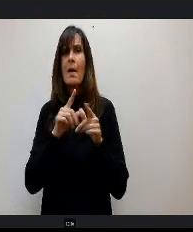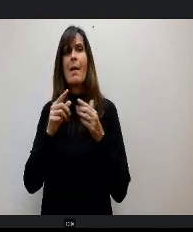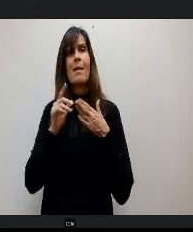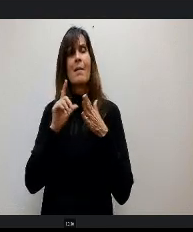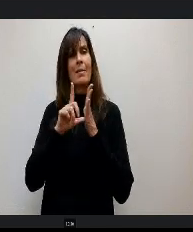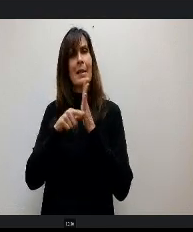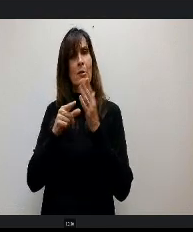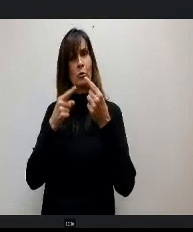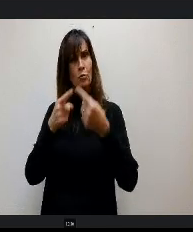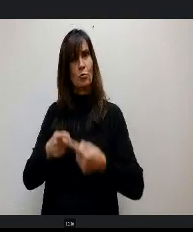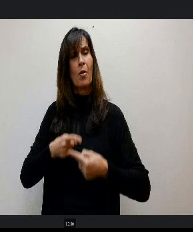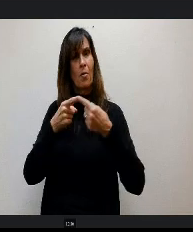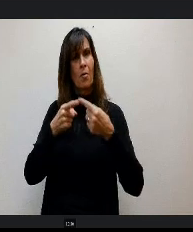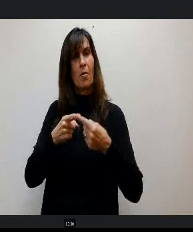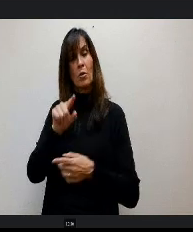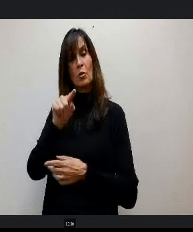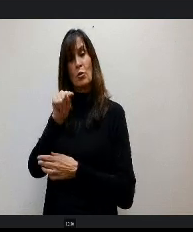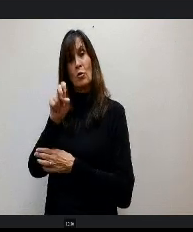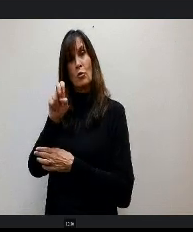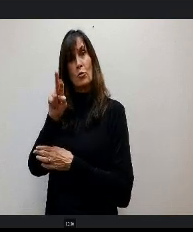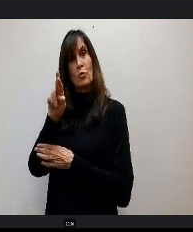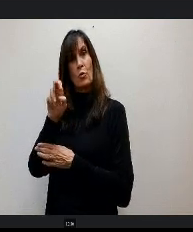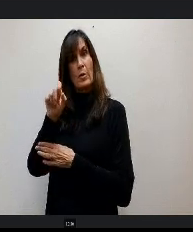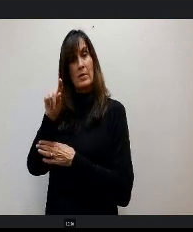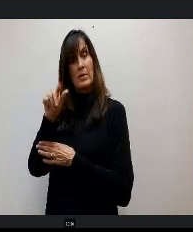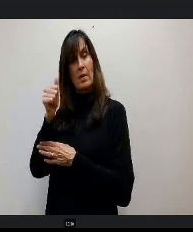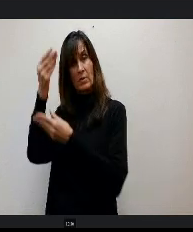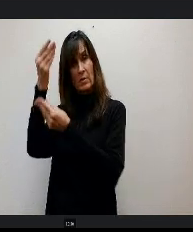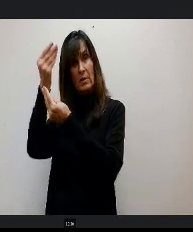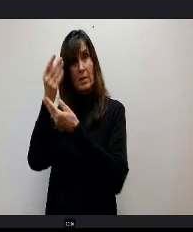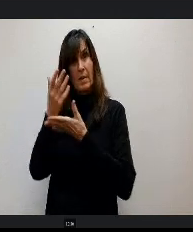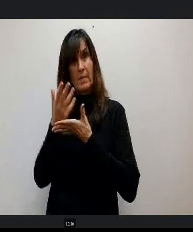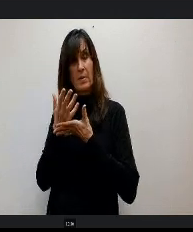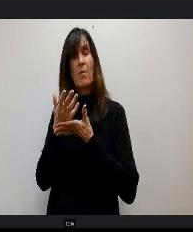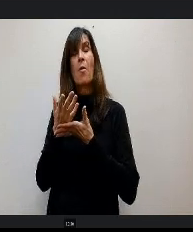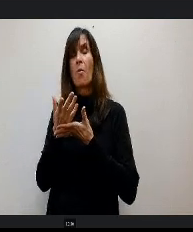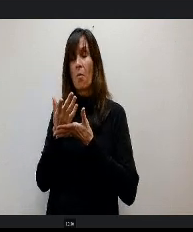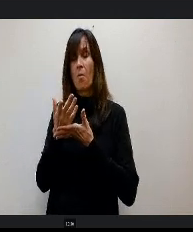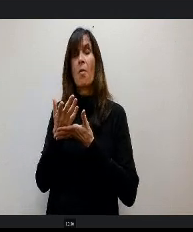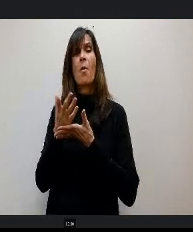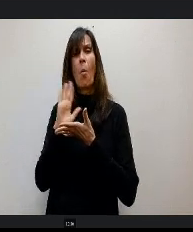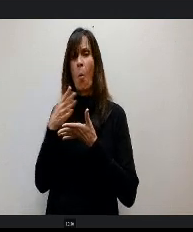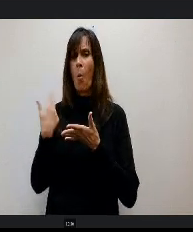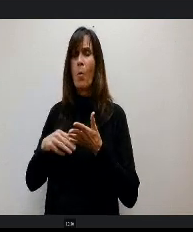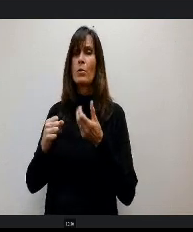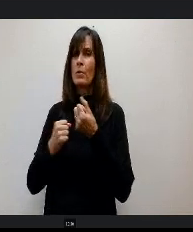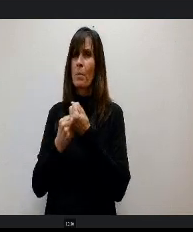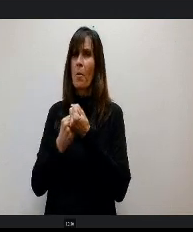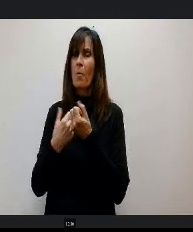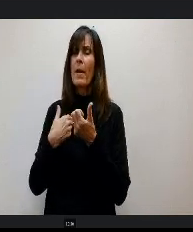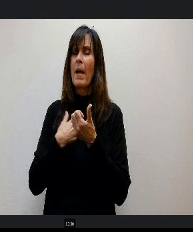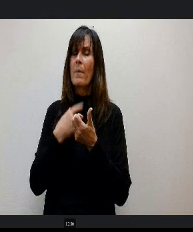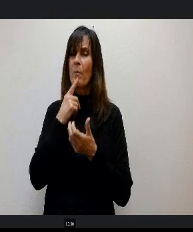and have the support of the district folks that are that are here as well tonight. And I'm just super proud of the work they